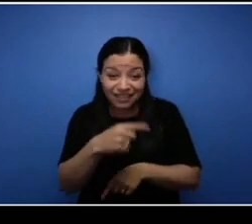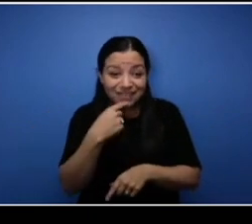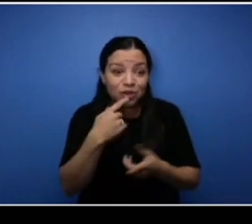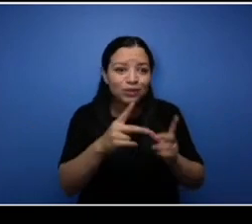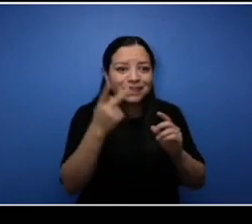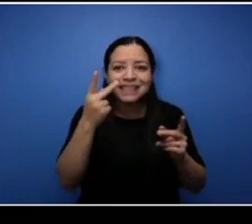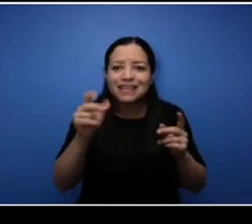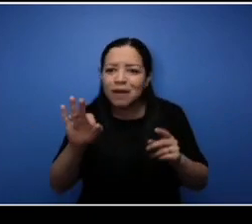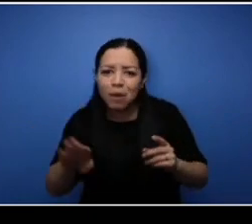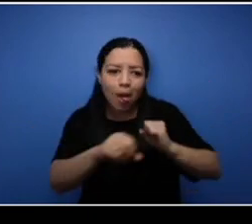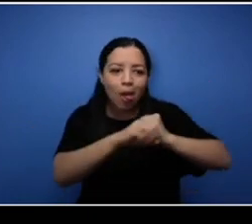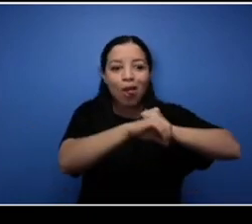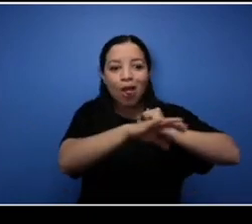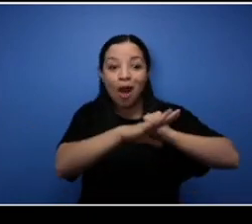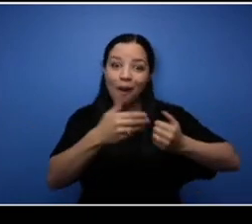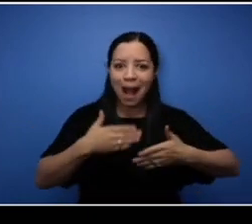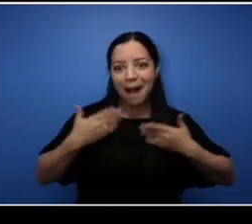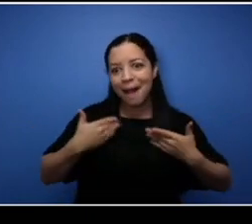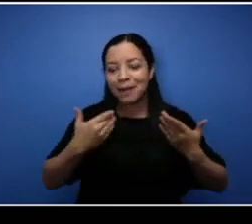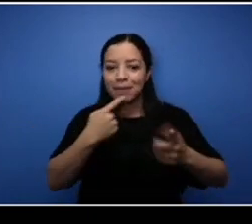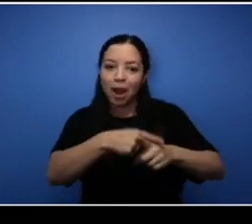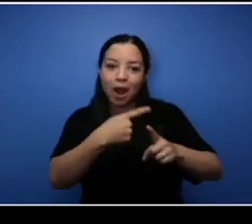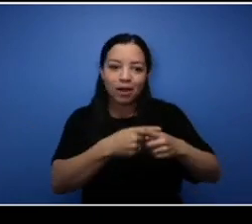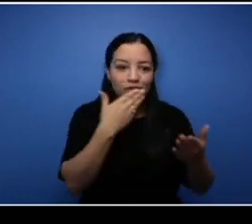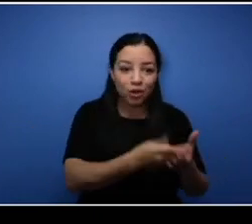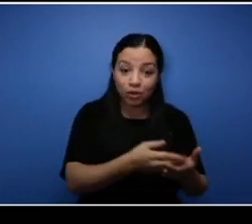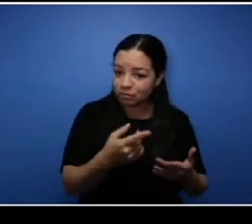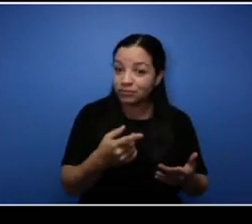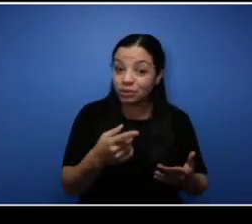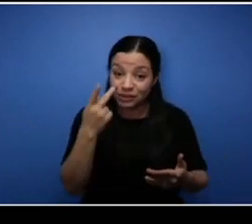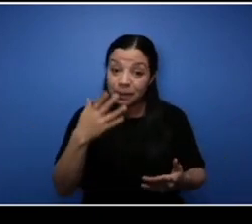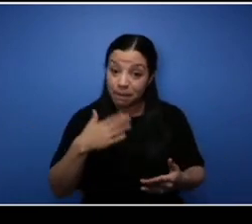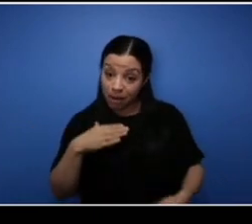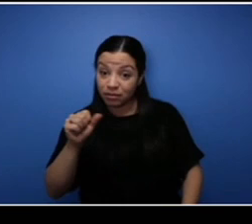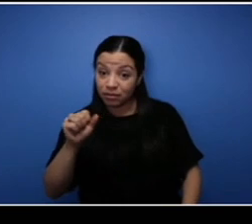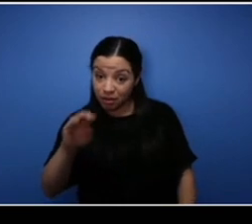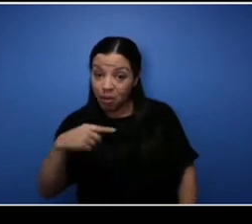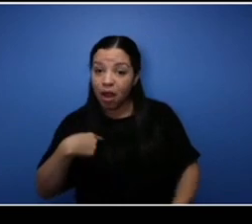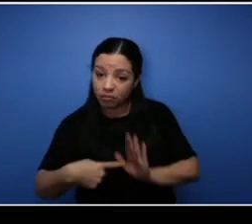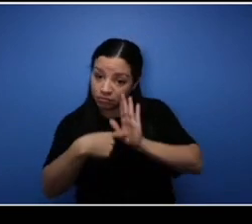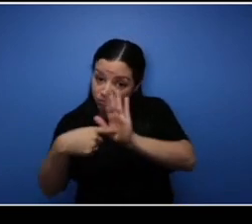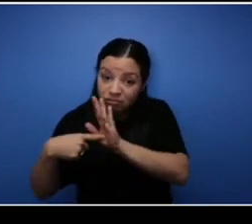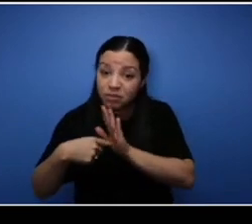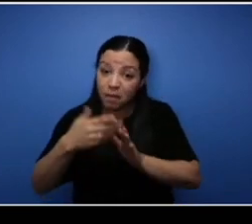to go to my social media I posted that. I've been audited I've been all that so for me